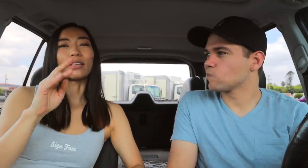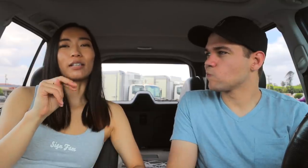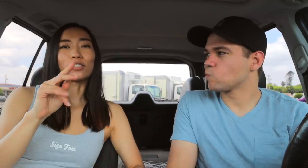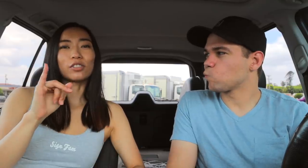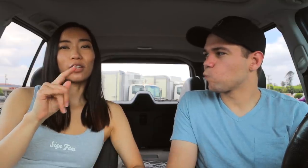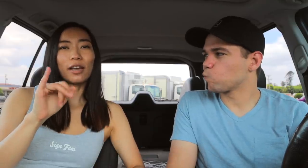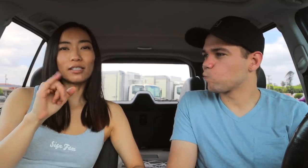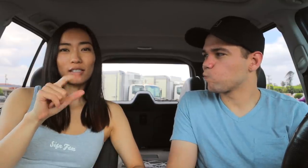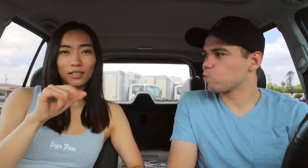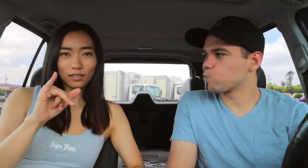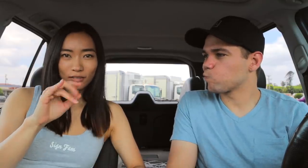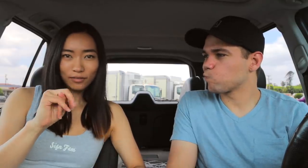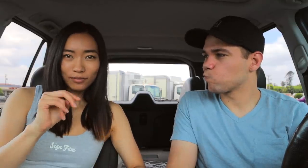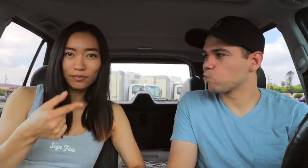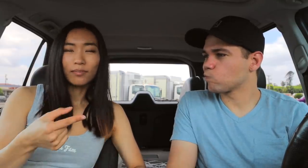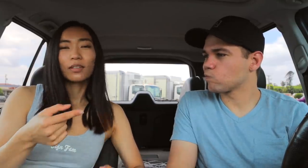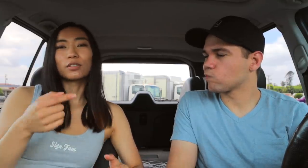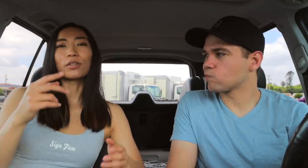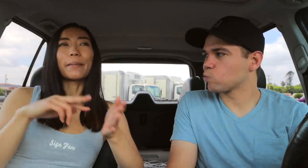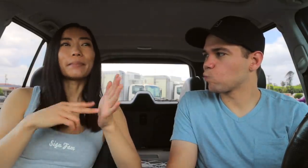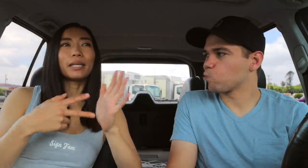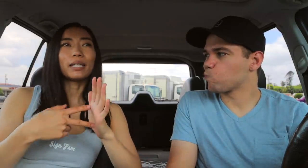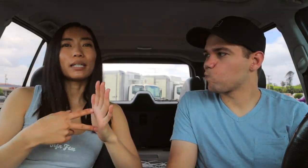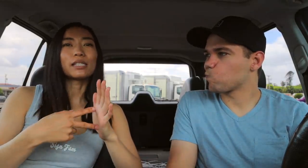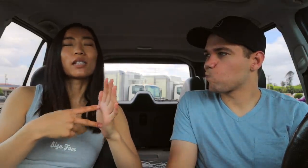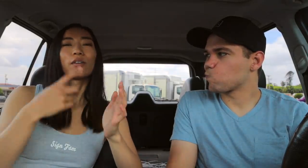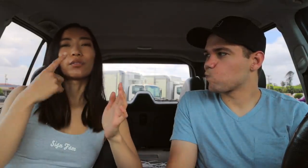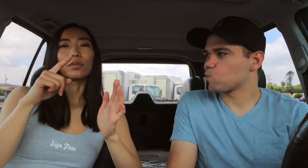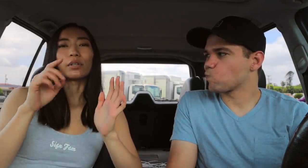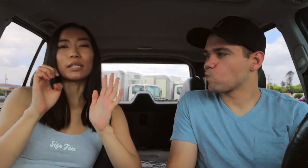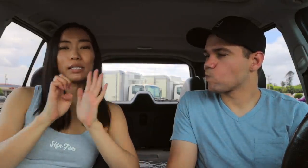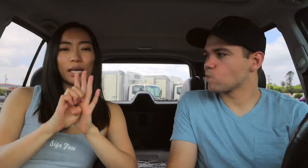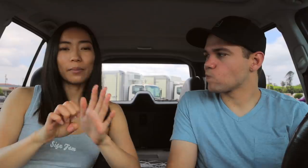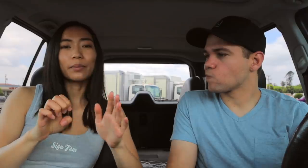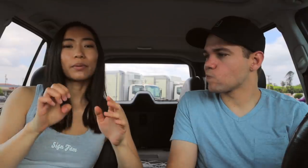"initializing". So that means, for example,